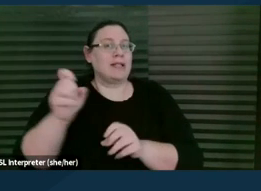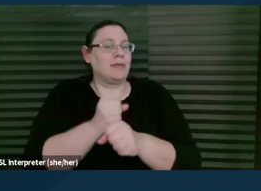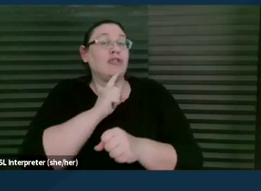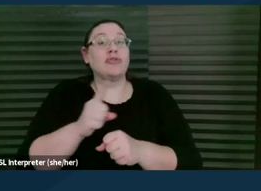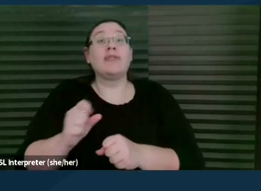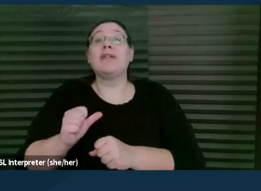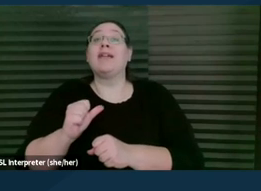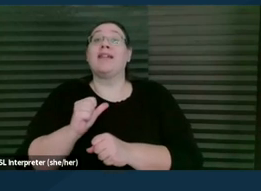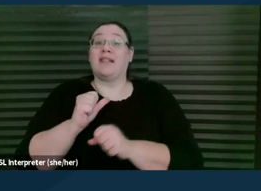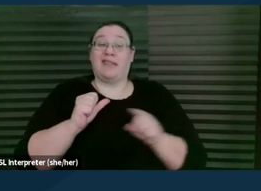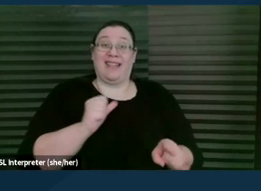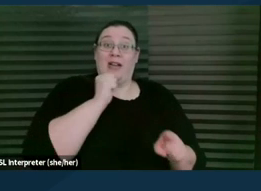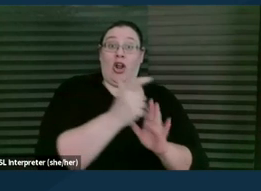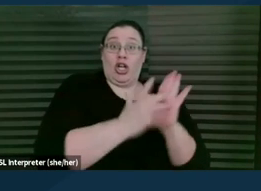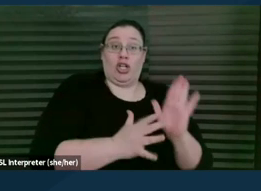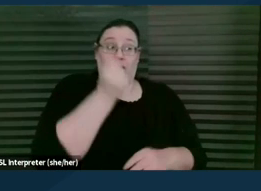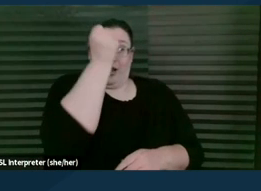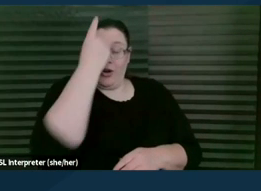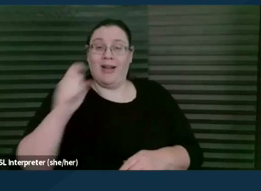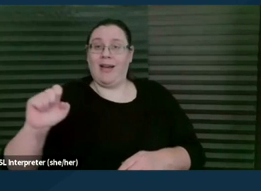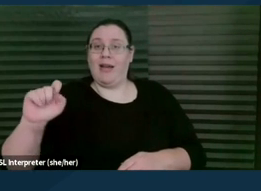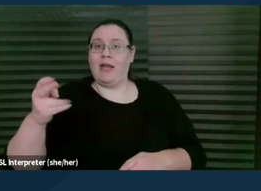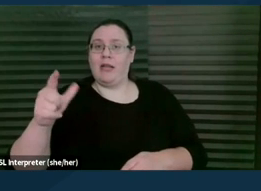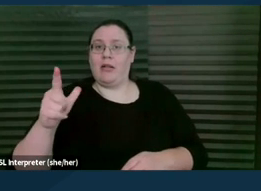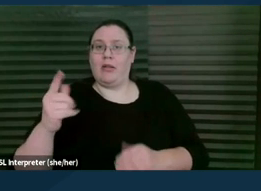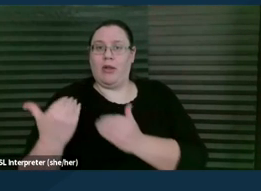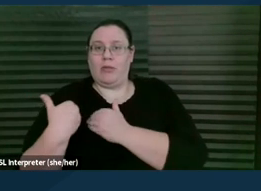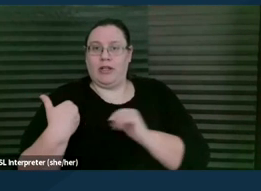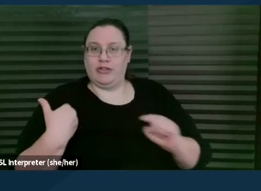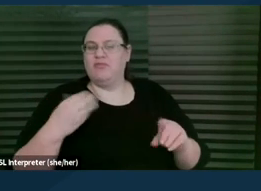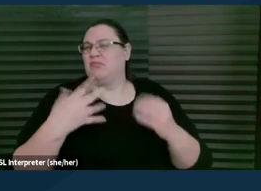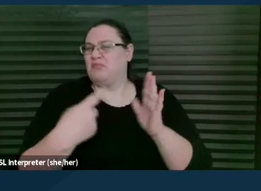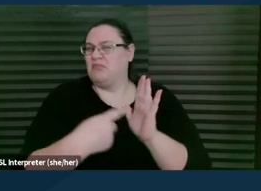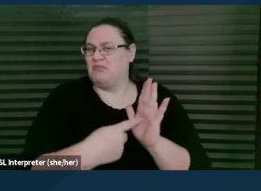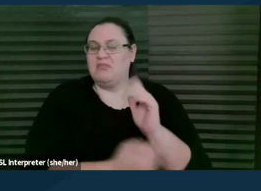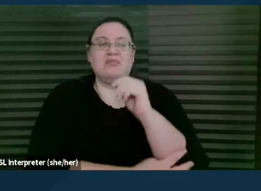what the ethical obligations are. Some examples would be